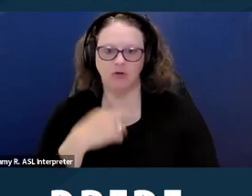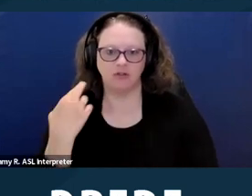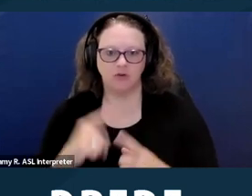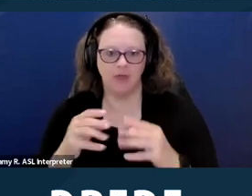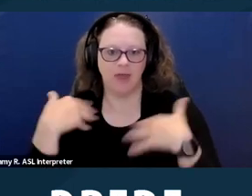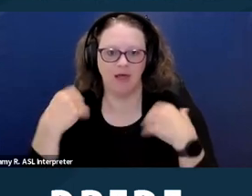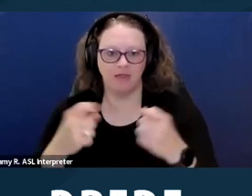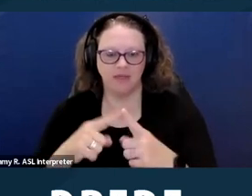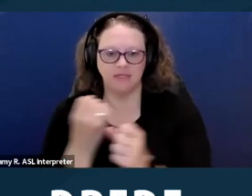Next slide please.